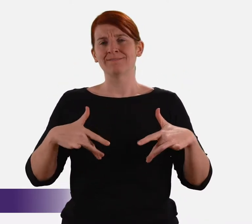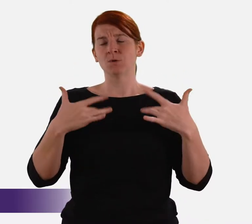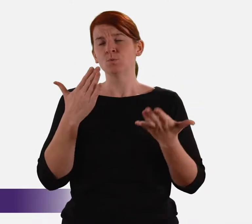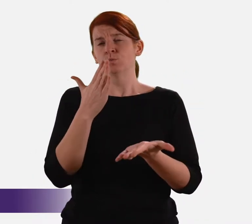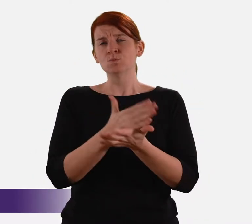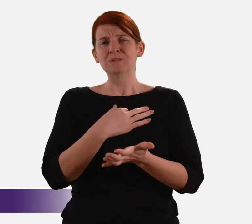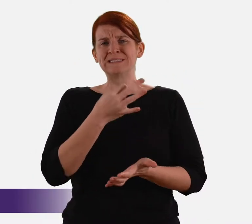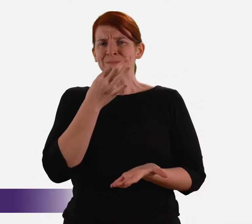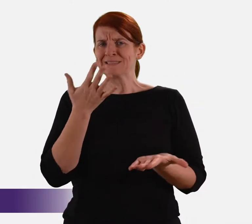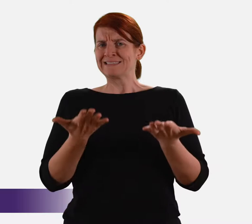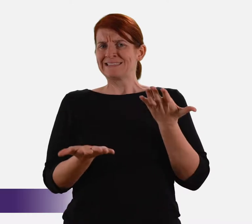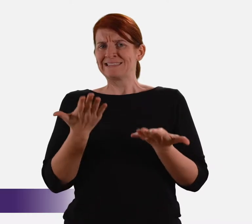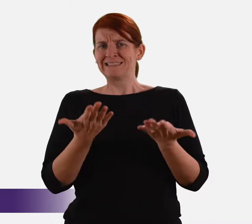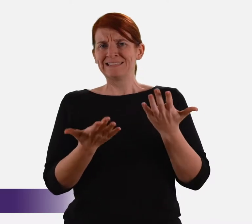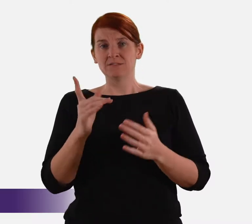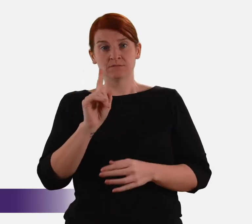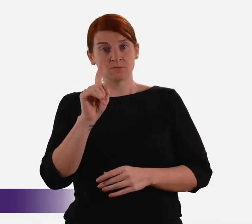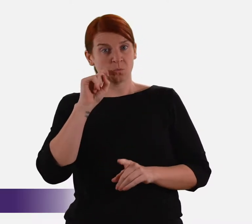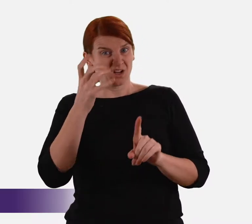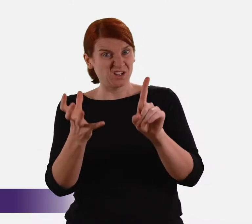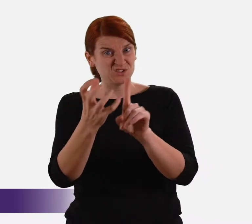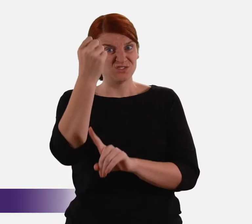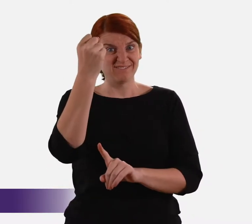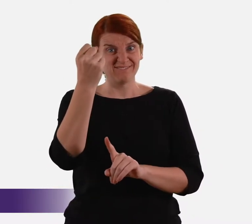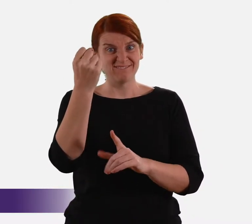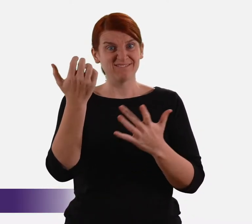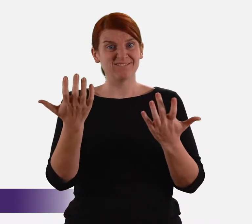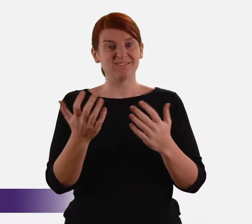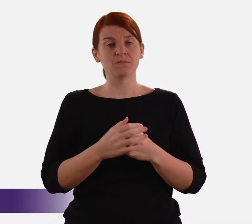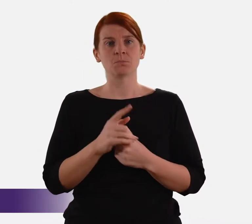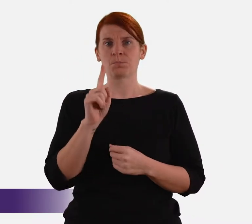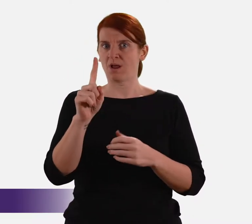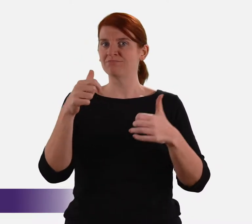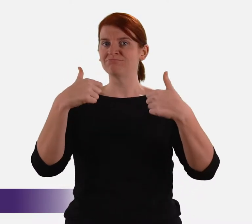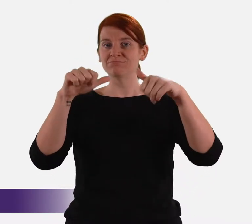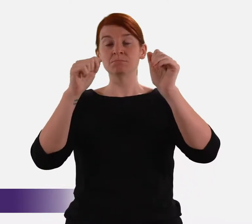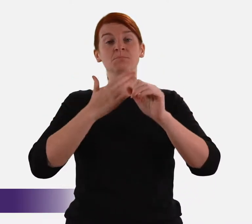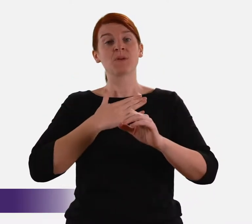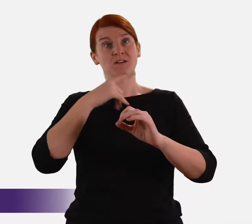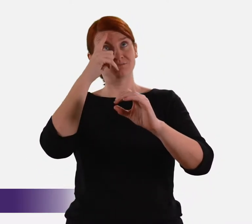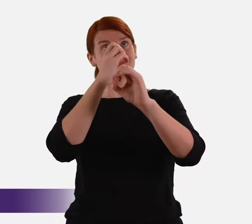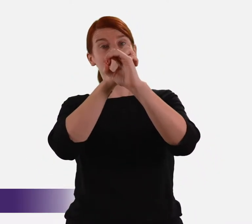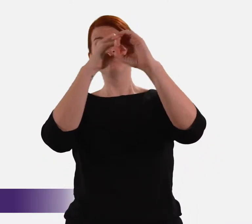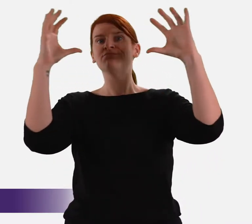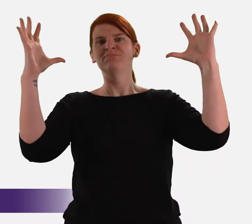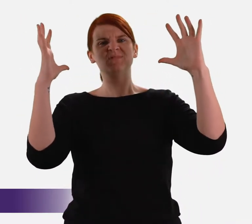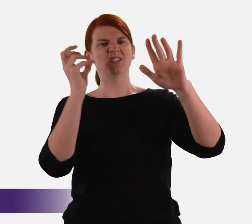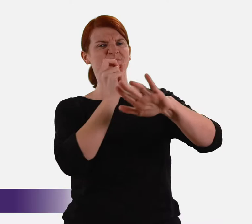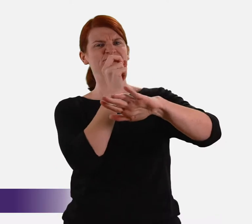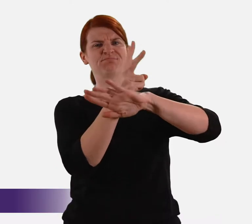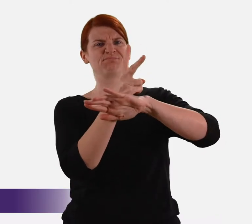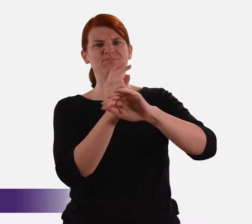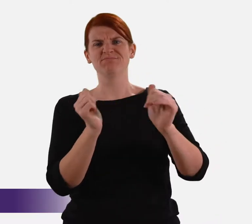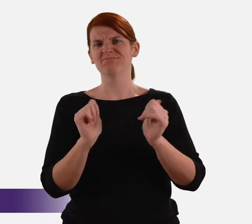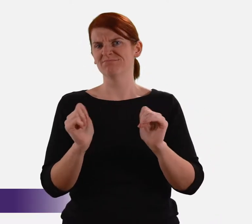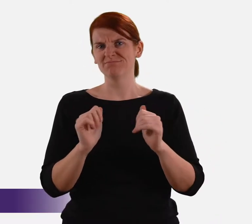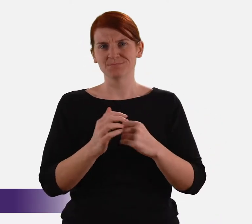I confess to having been a little sceptical at the outset as to what CARC would achieve, but it succeeded beyond all expectations.